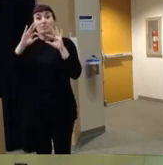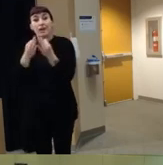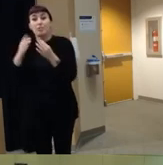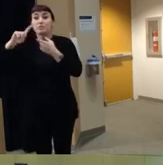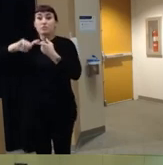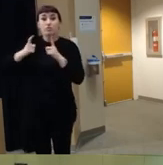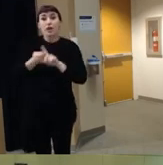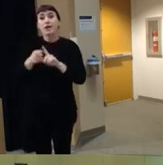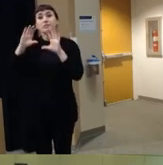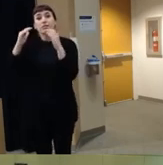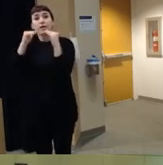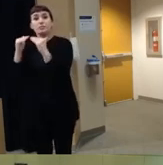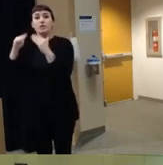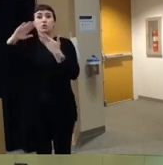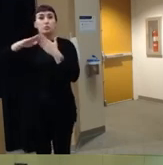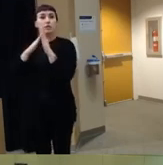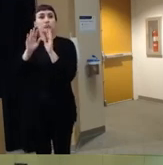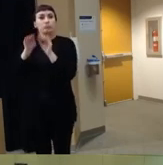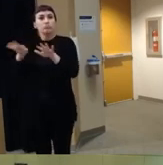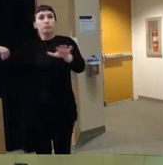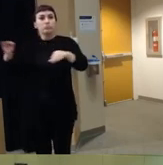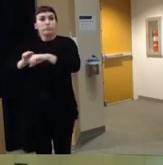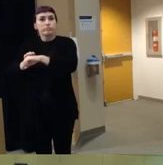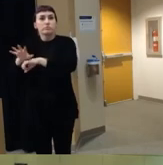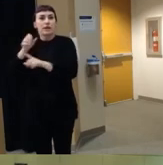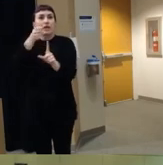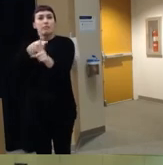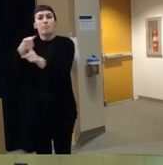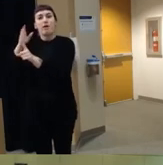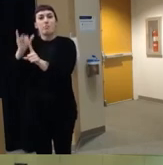classmates and communities um they're all you know impacted by these fatalities when they